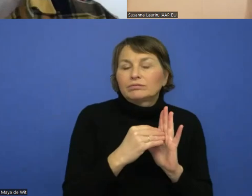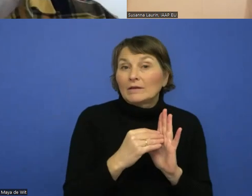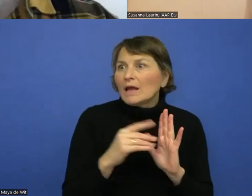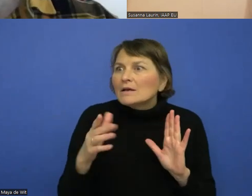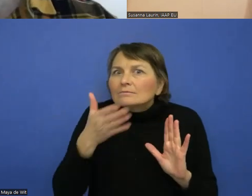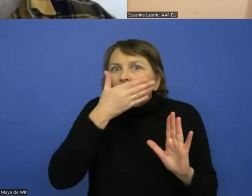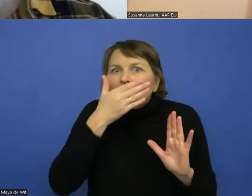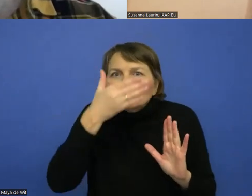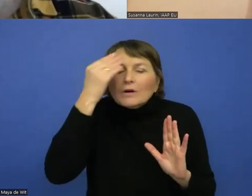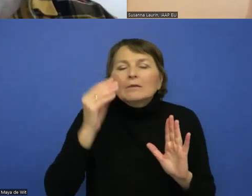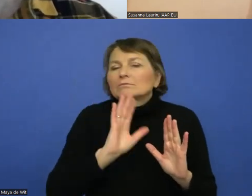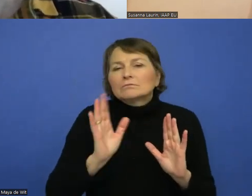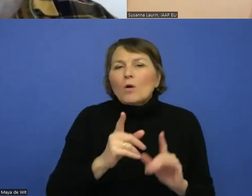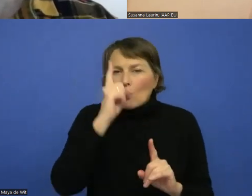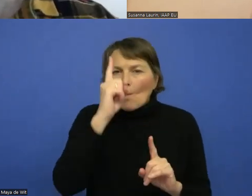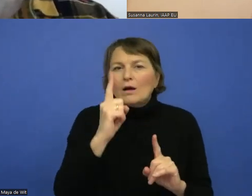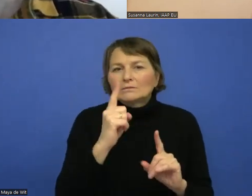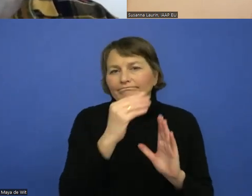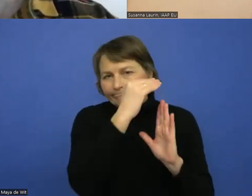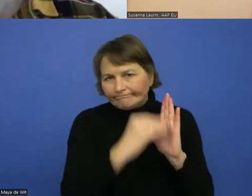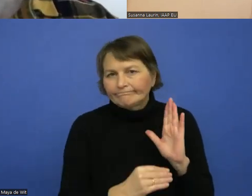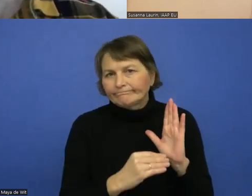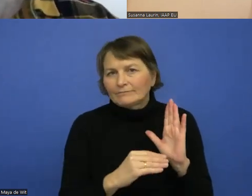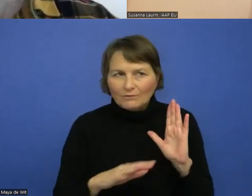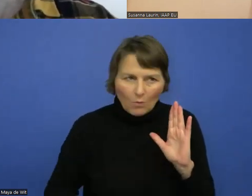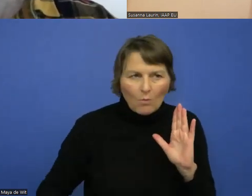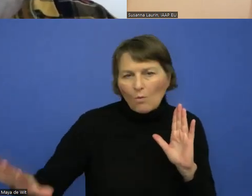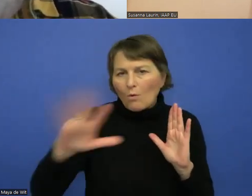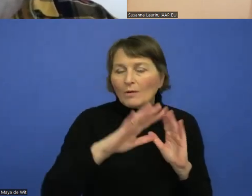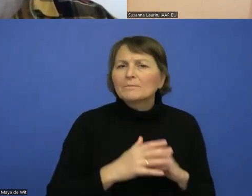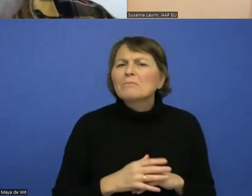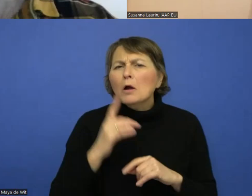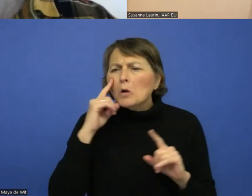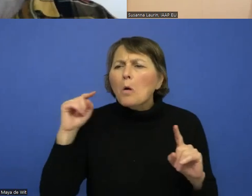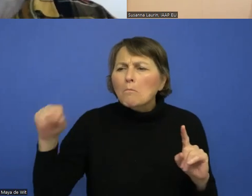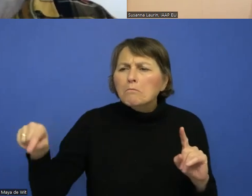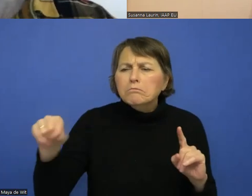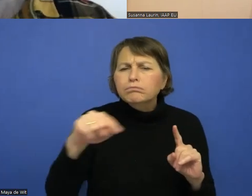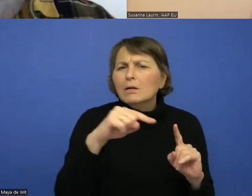But the idea that there are standards and policies that are not just W3C's we do cover.